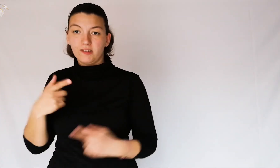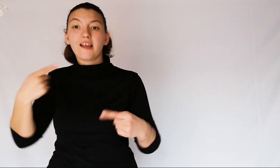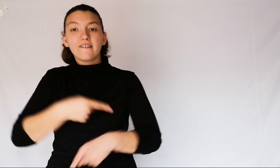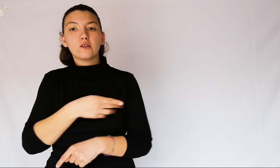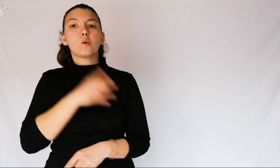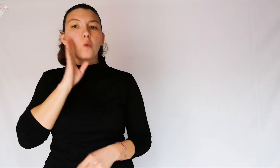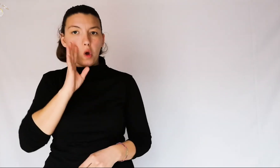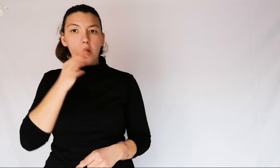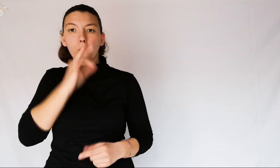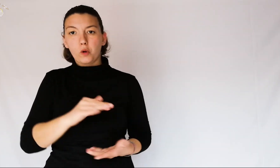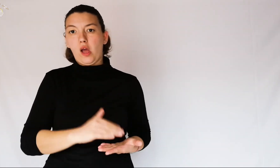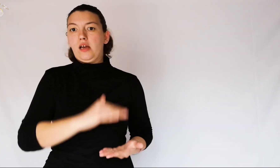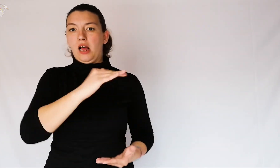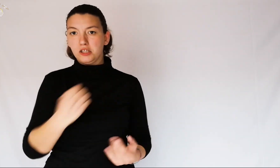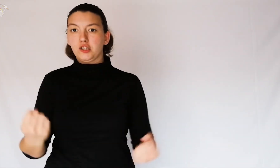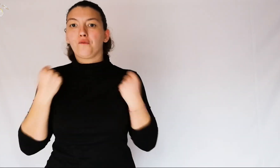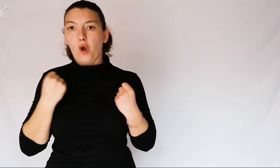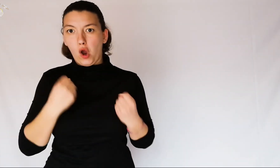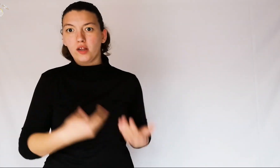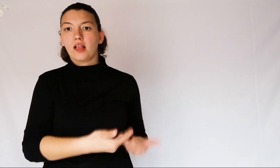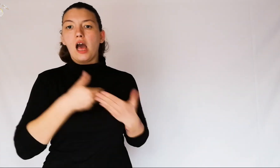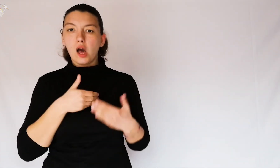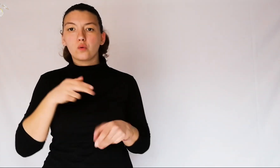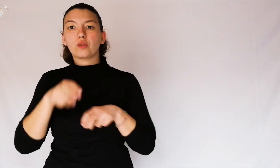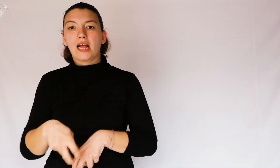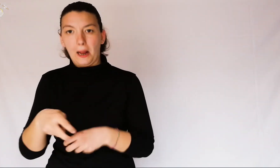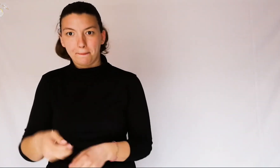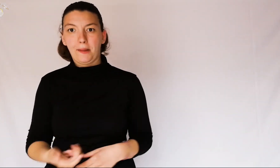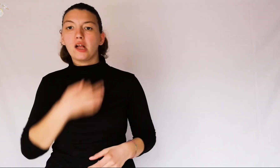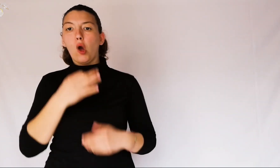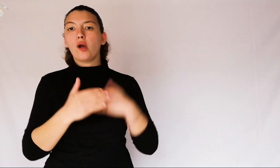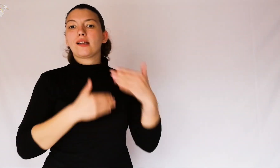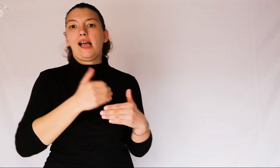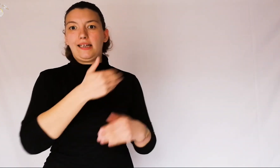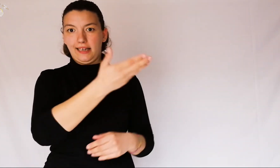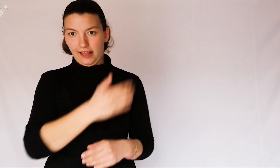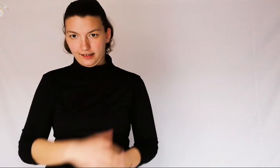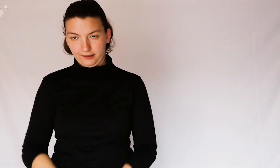instead the man can grow strong and be useful in aid in the countryside or make a career.